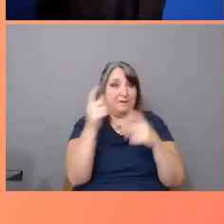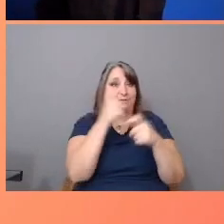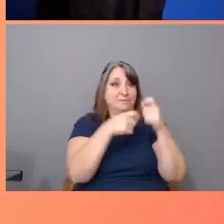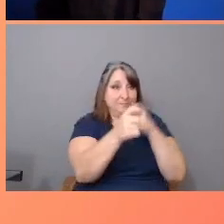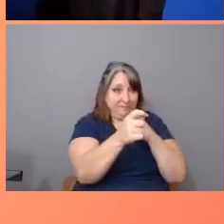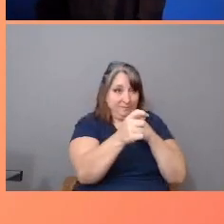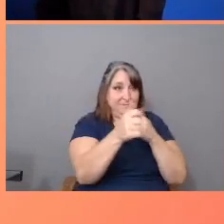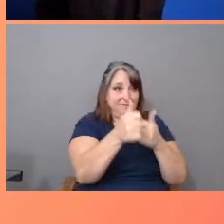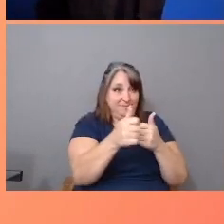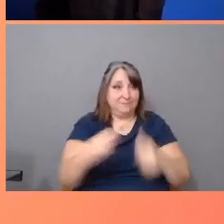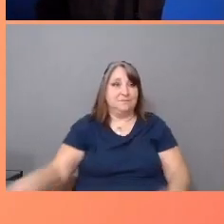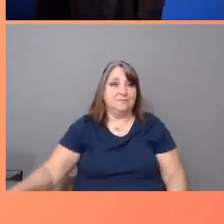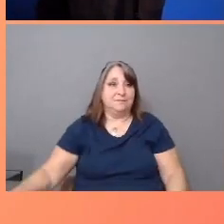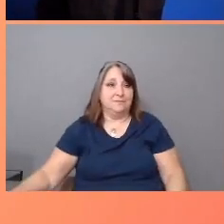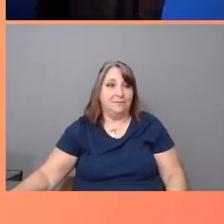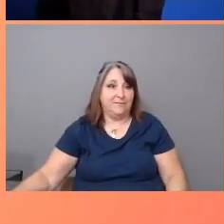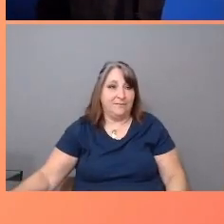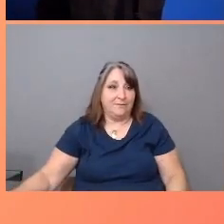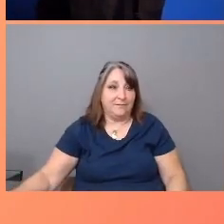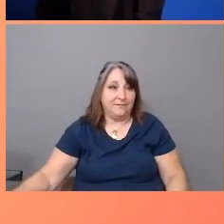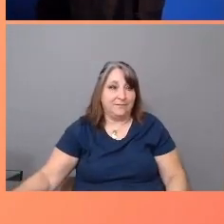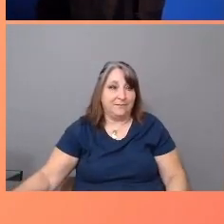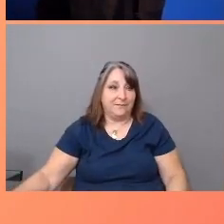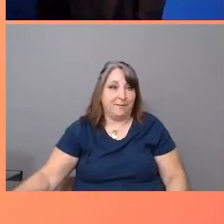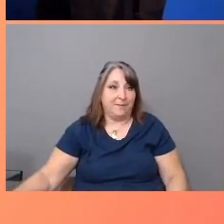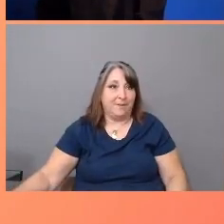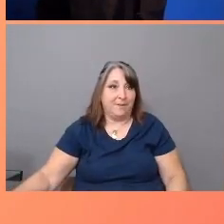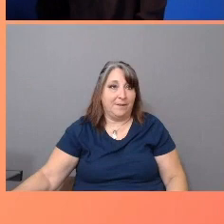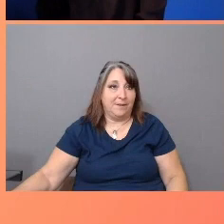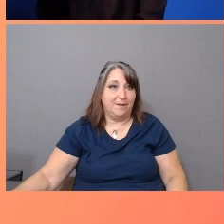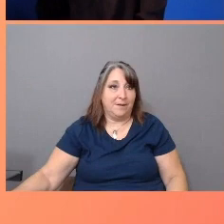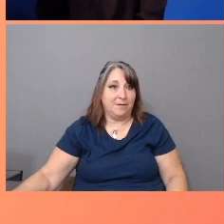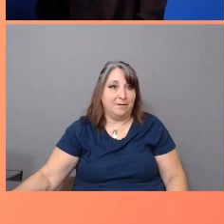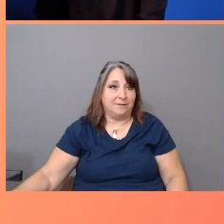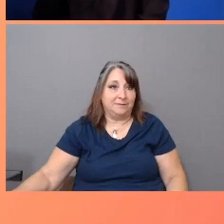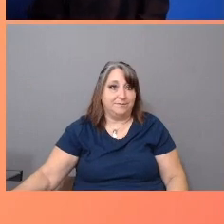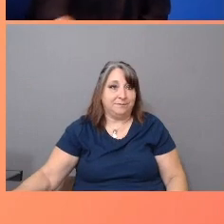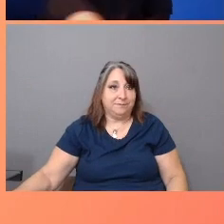her gender and race passing in a painful history of US Latinx